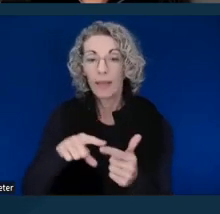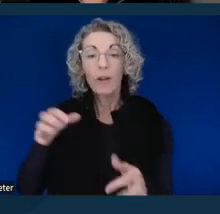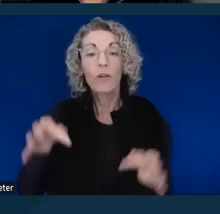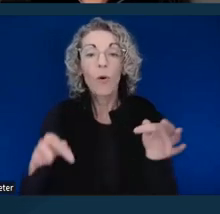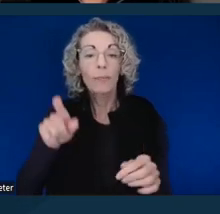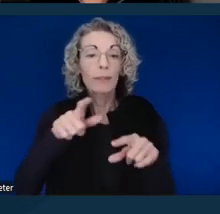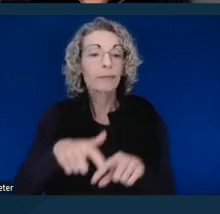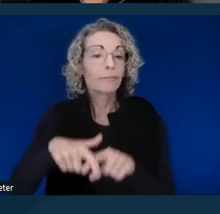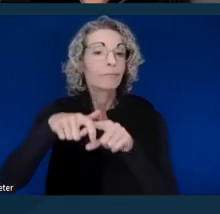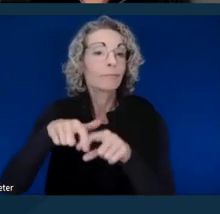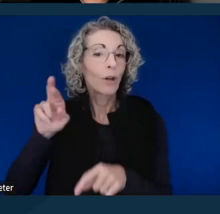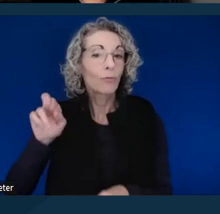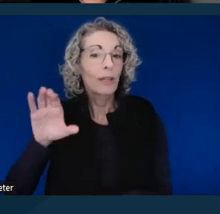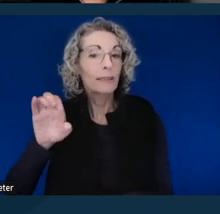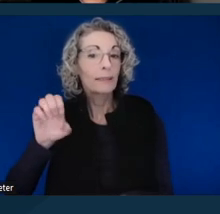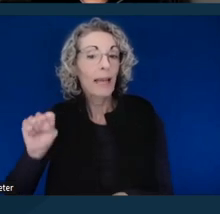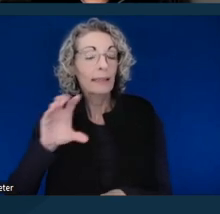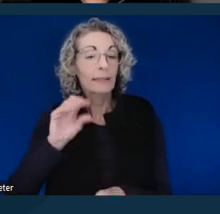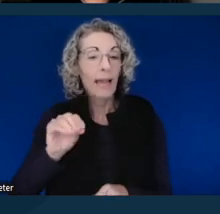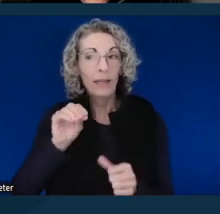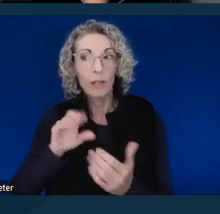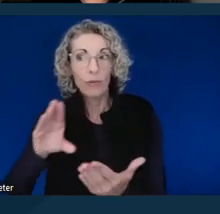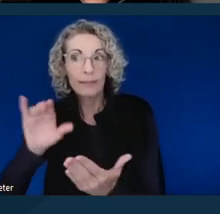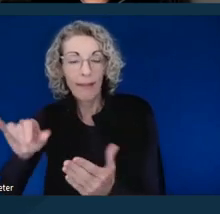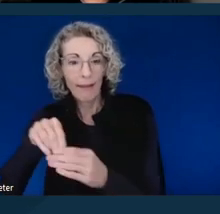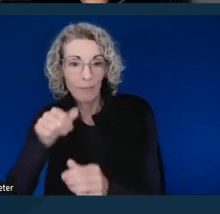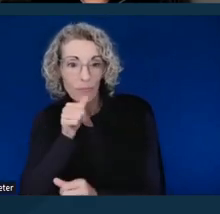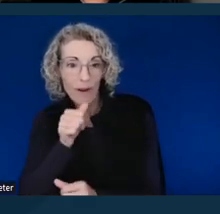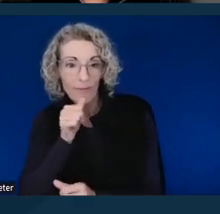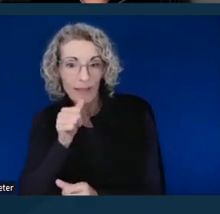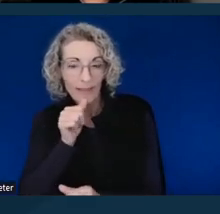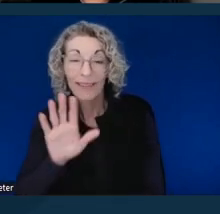the request in chambers. I know from personal experience this does not happen